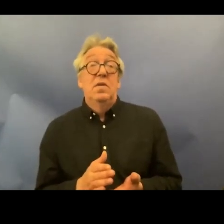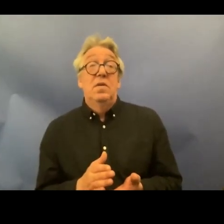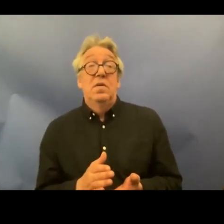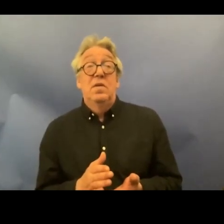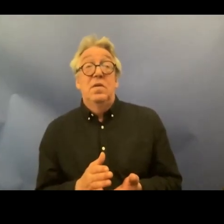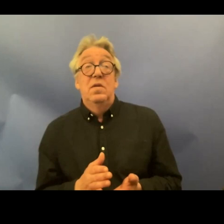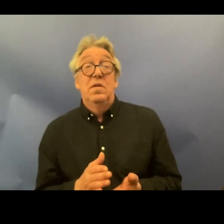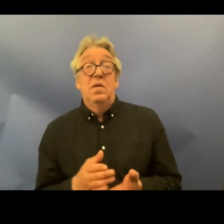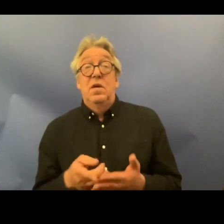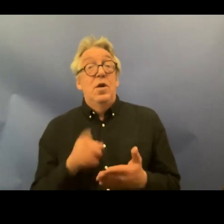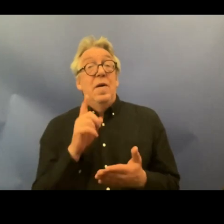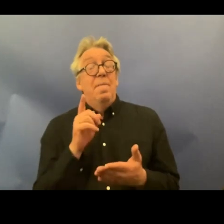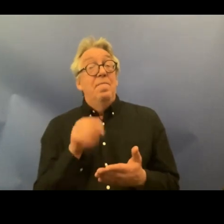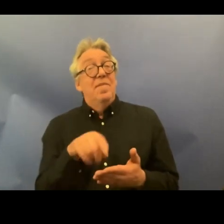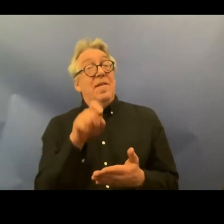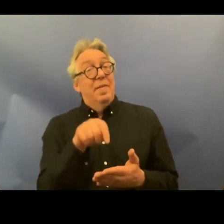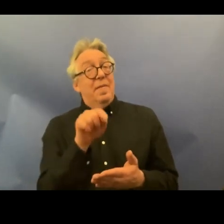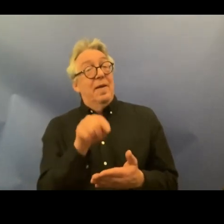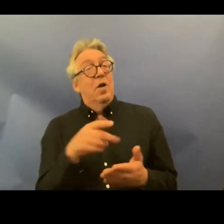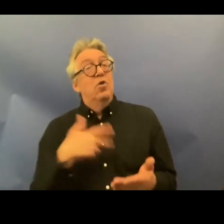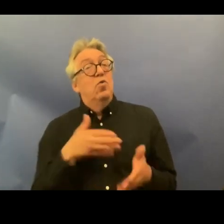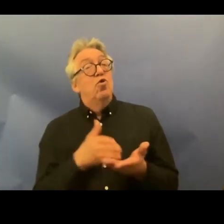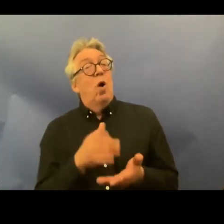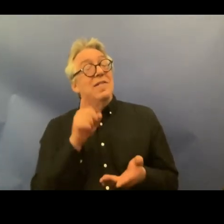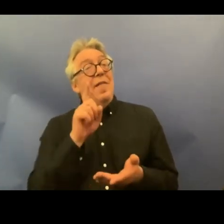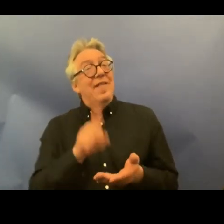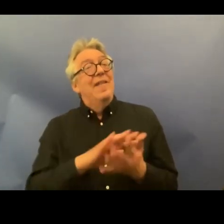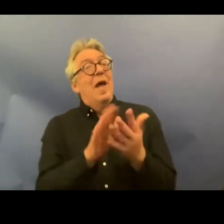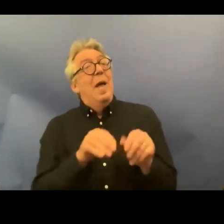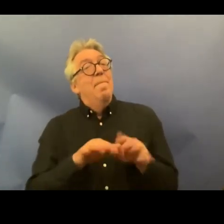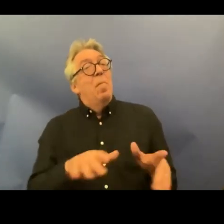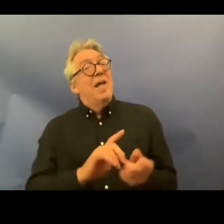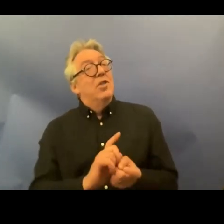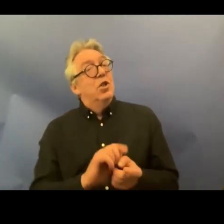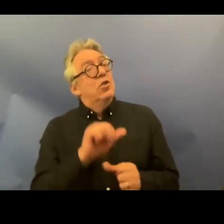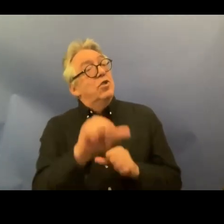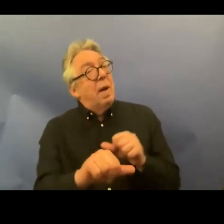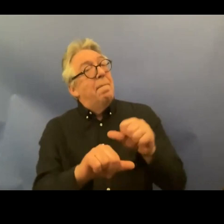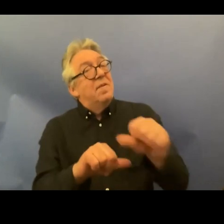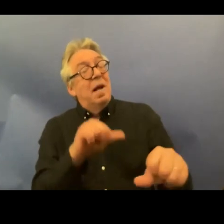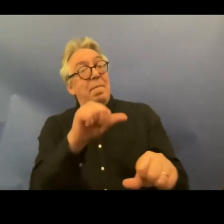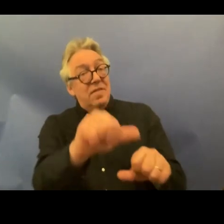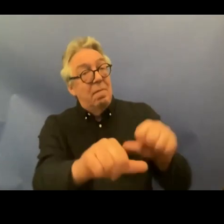implementation over time that requires careful drafting of national legislation